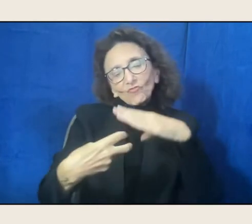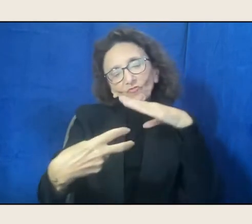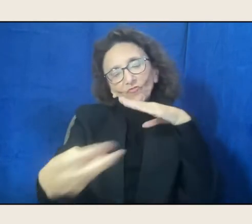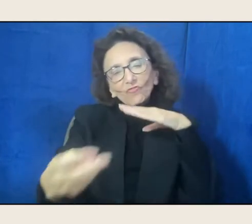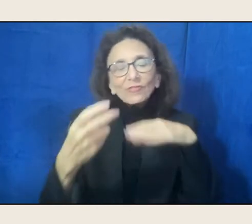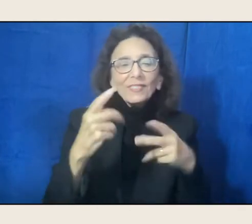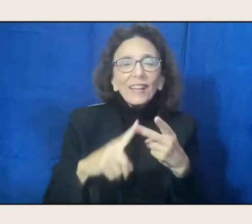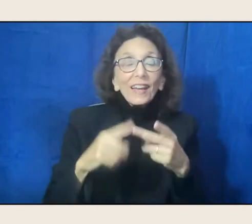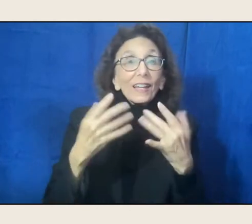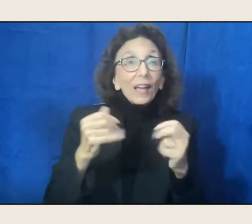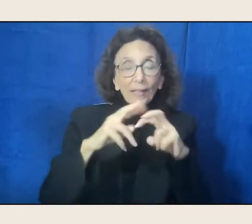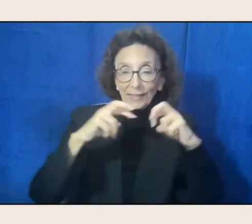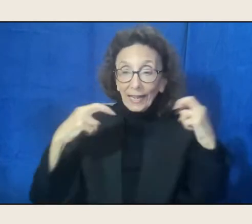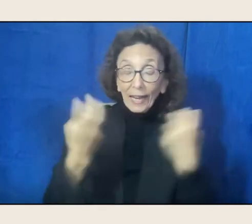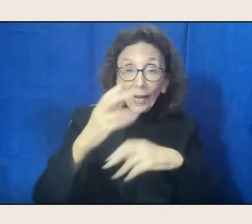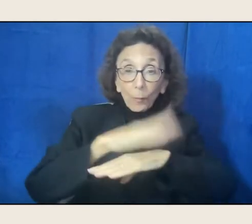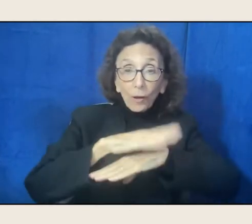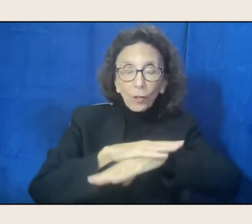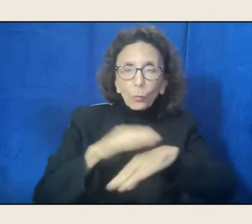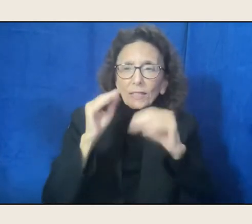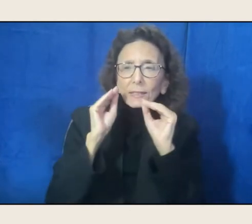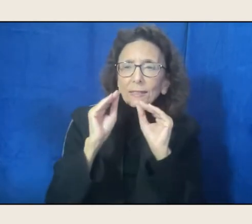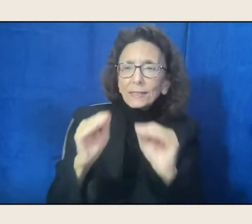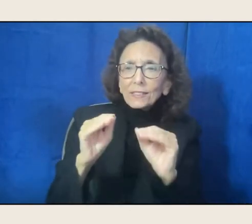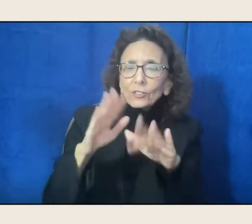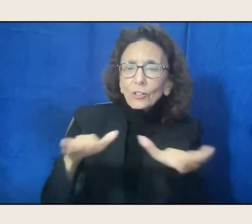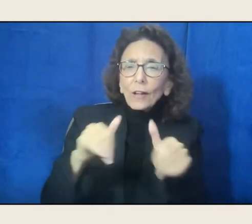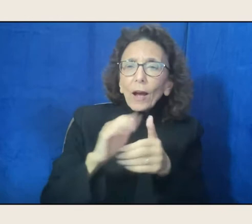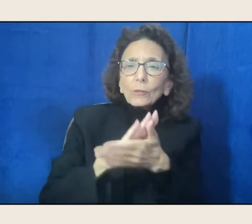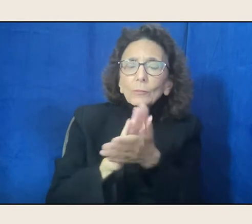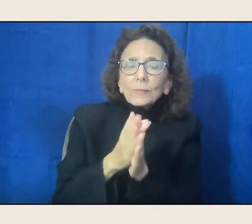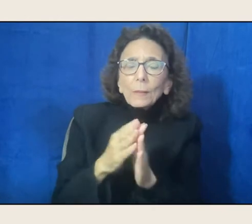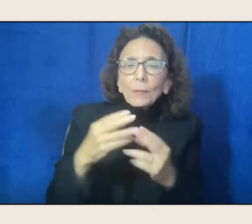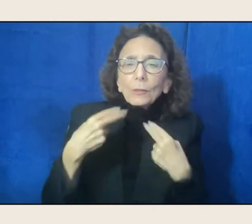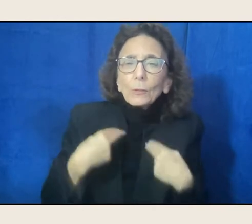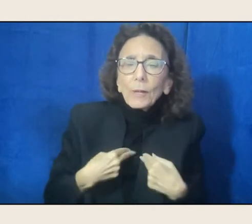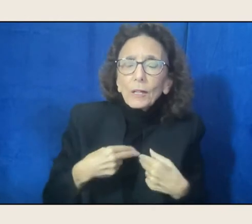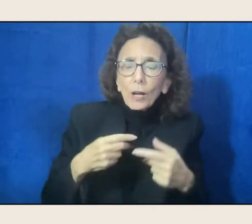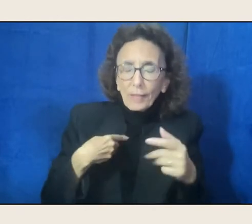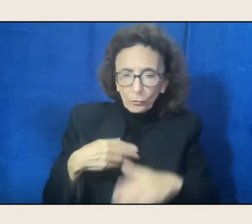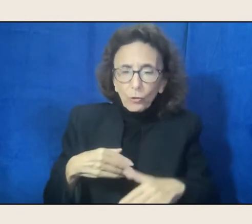"on what it means to be human. "We make men at it. "We make women.